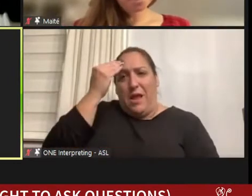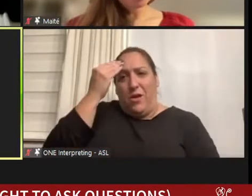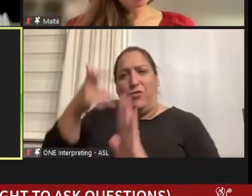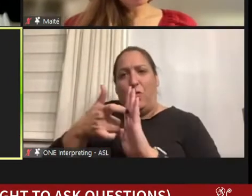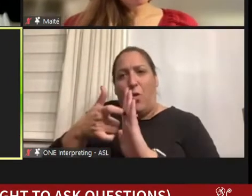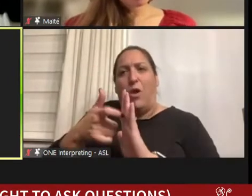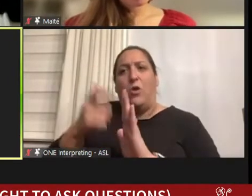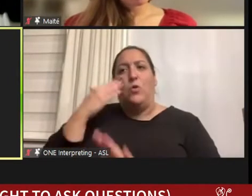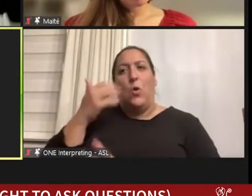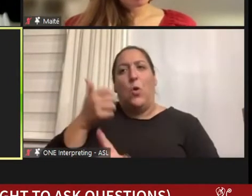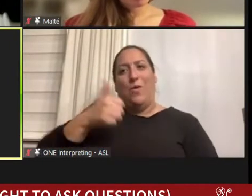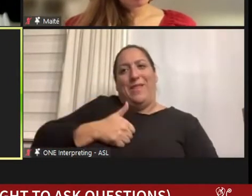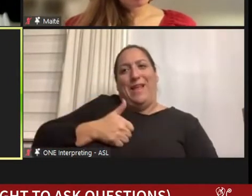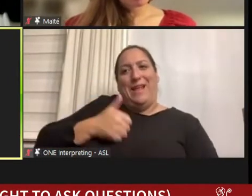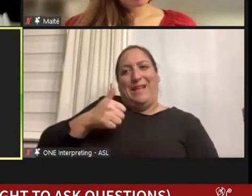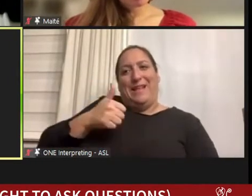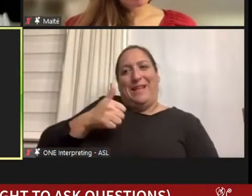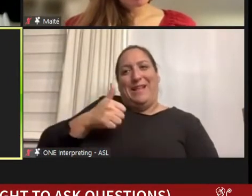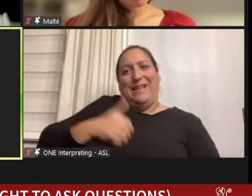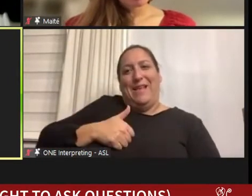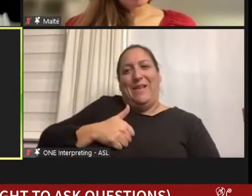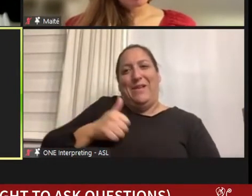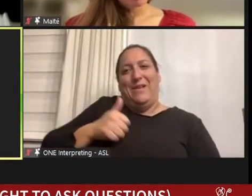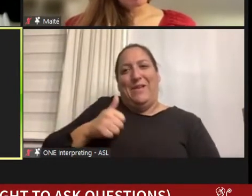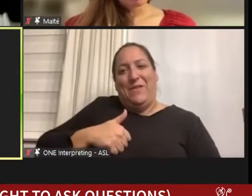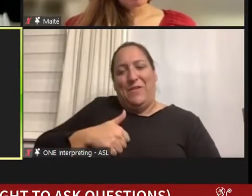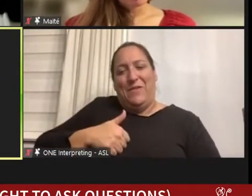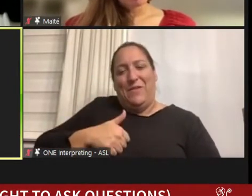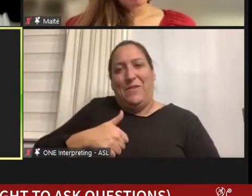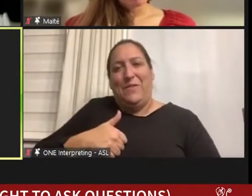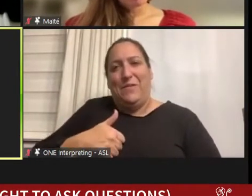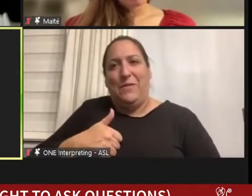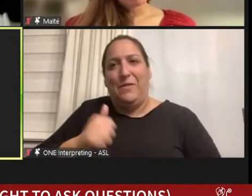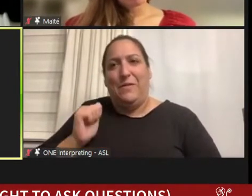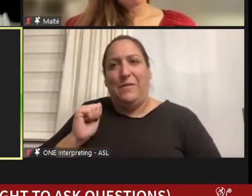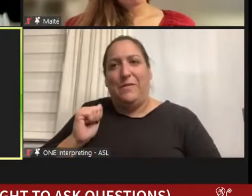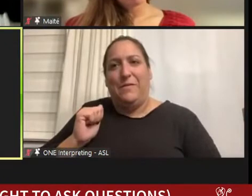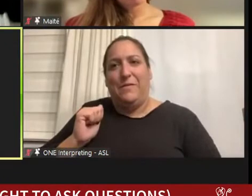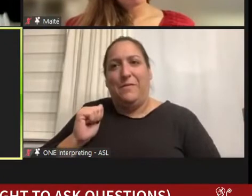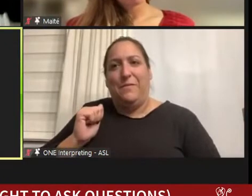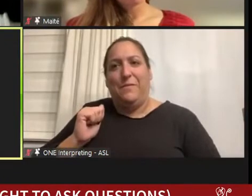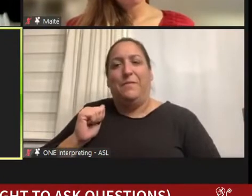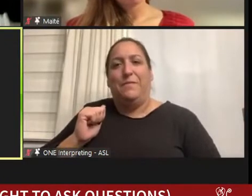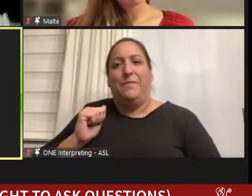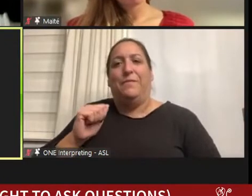that the Oracle of Delphi said, are specifically directed toward people with disabilities